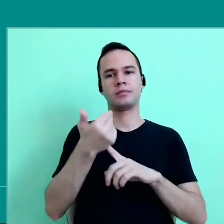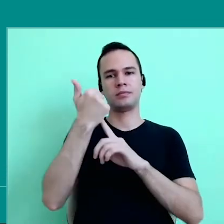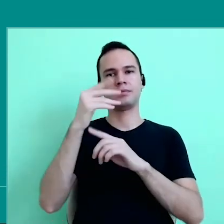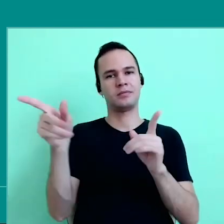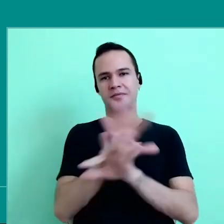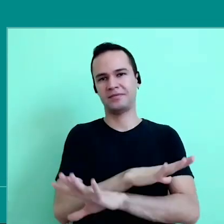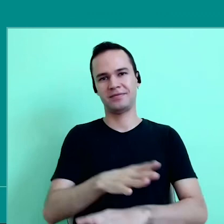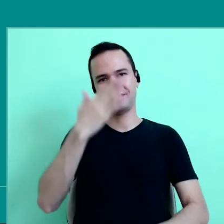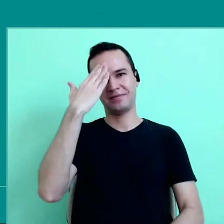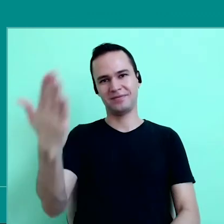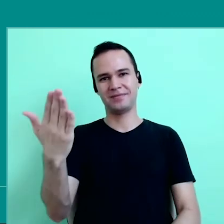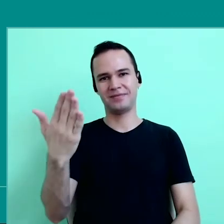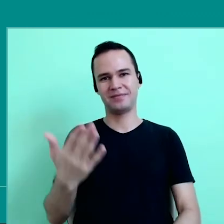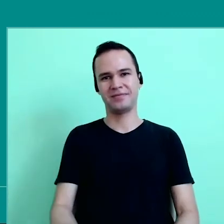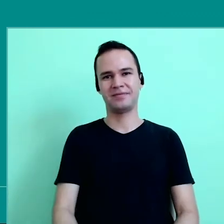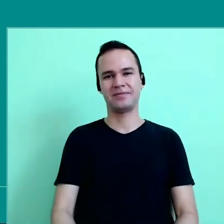That is all, thank you again.